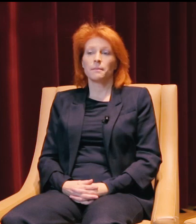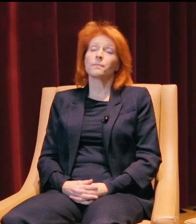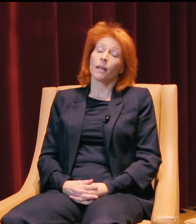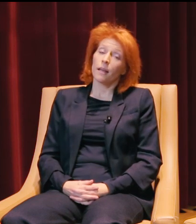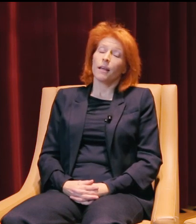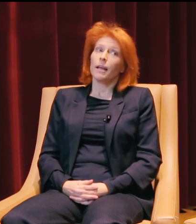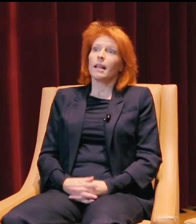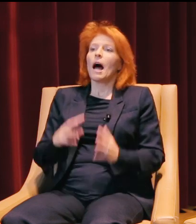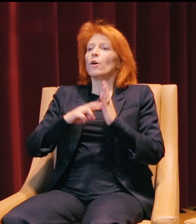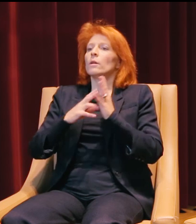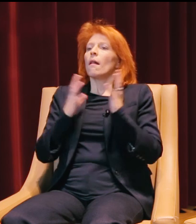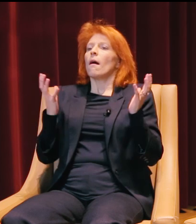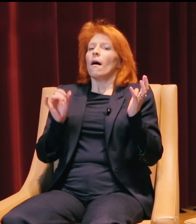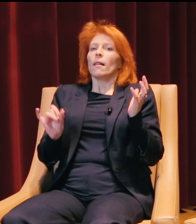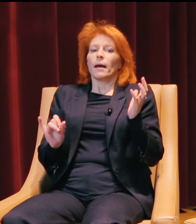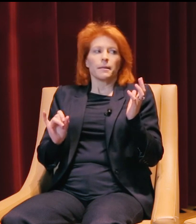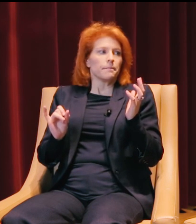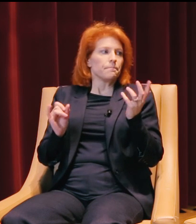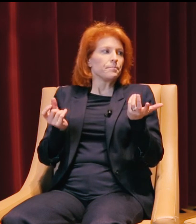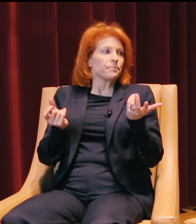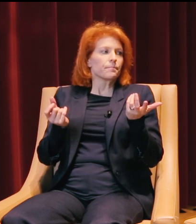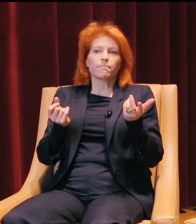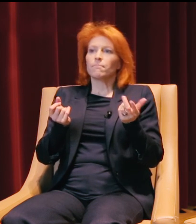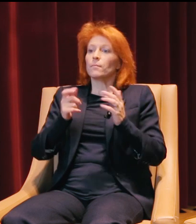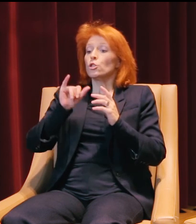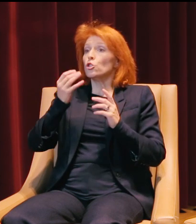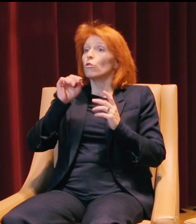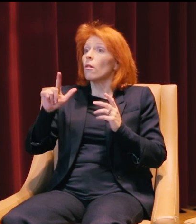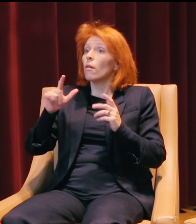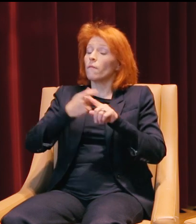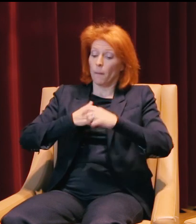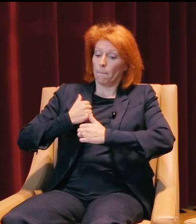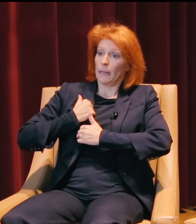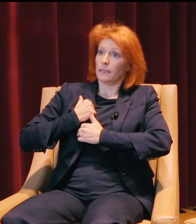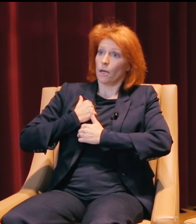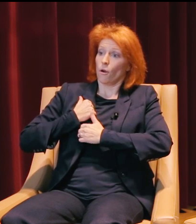Well I read a lot of, I guess journals from military officers.